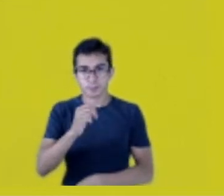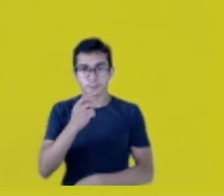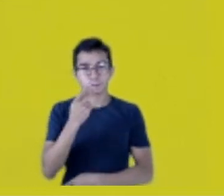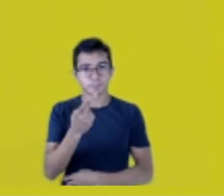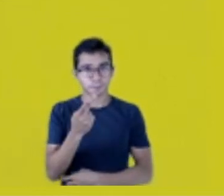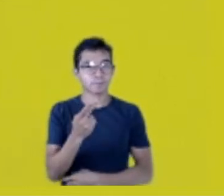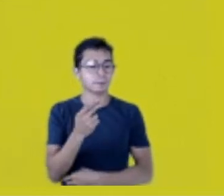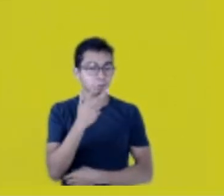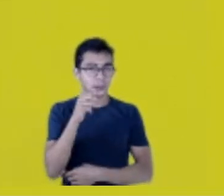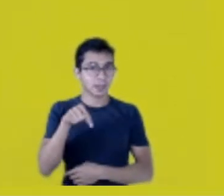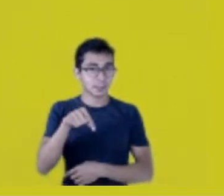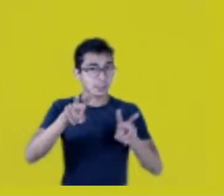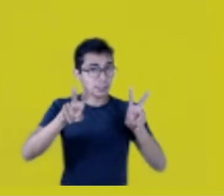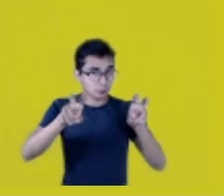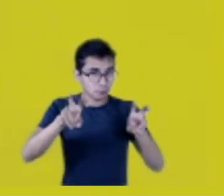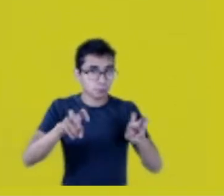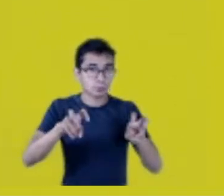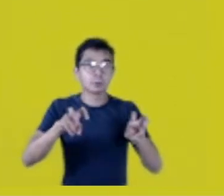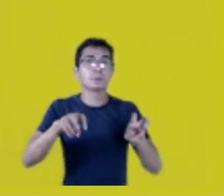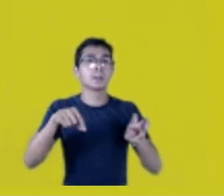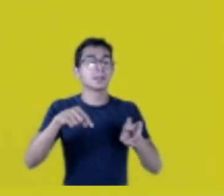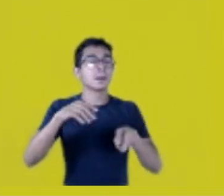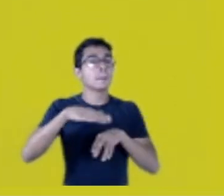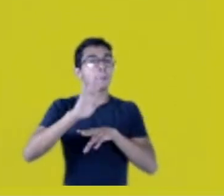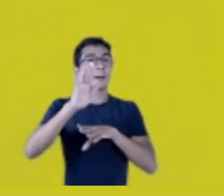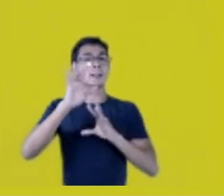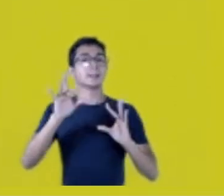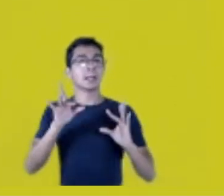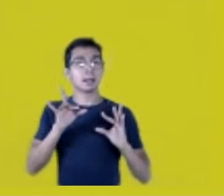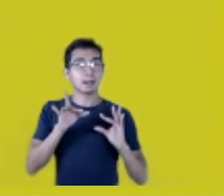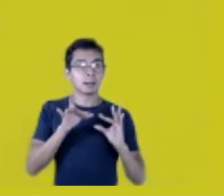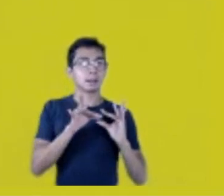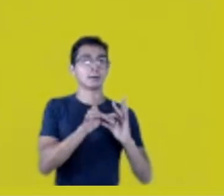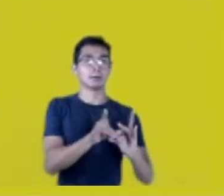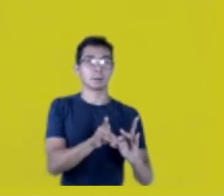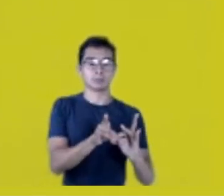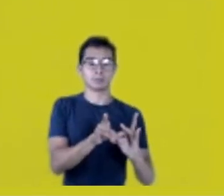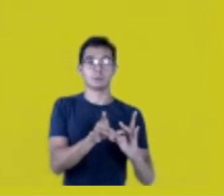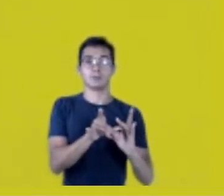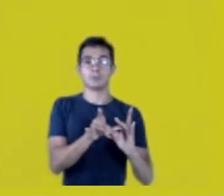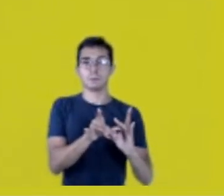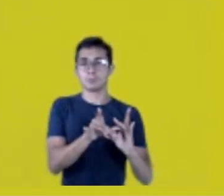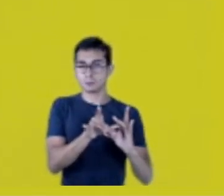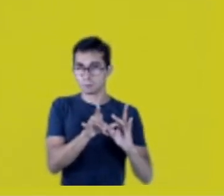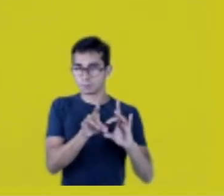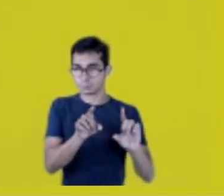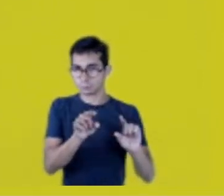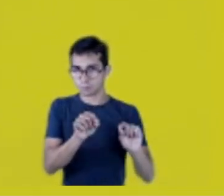is a lot more about a slightly, or very, undue appropriation